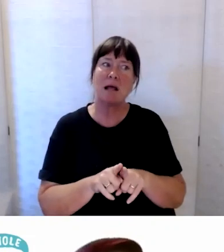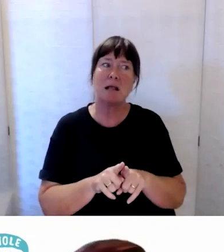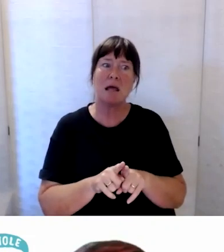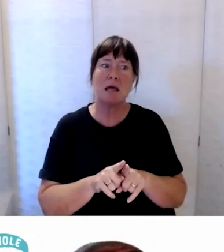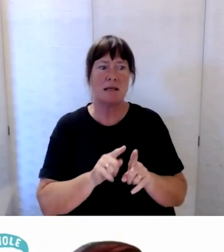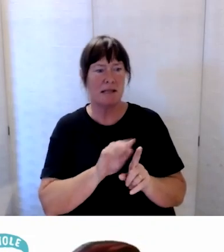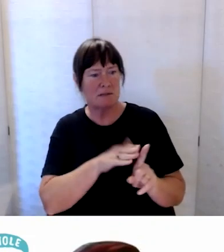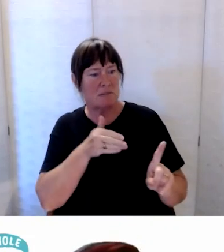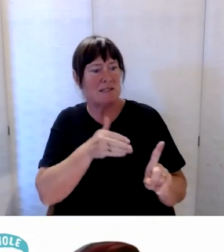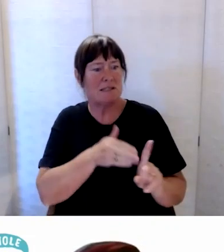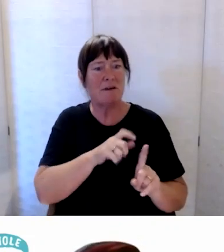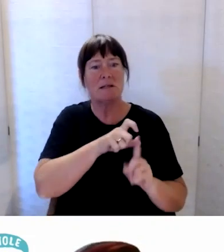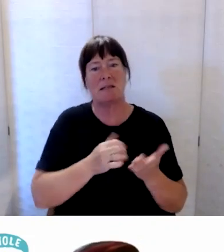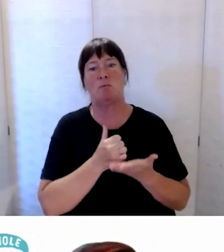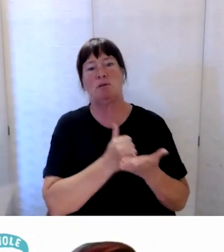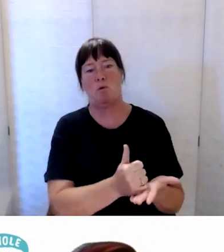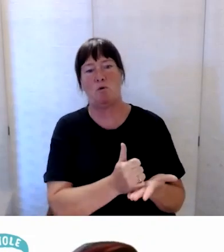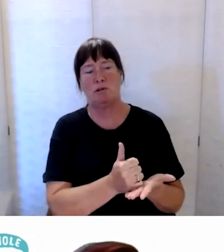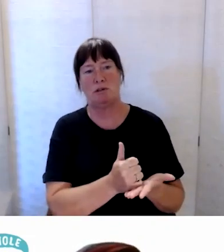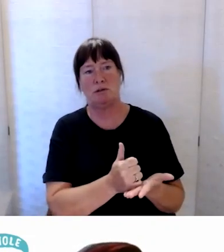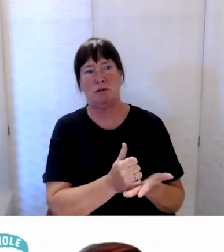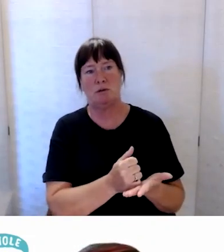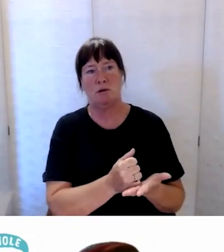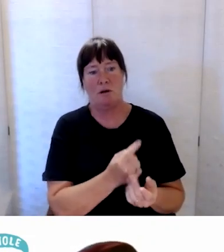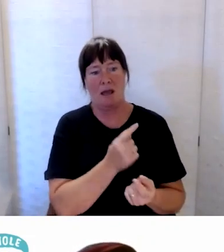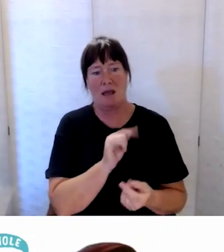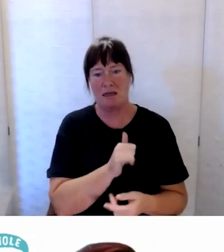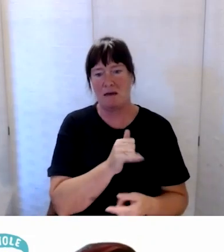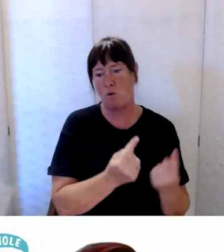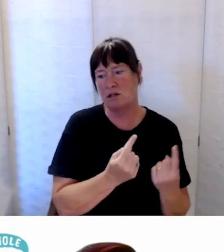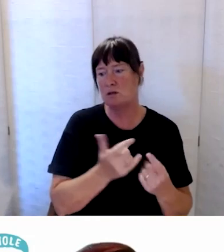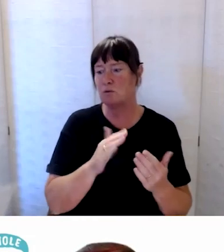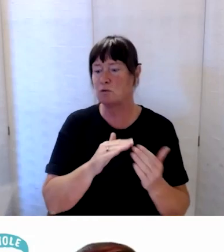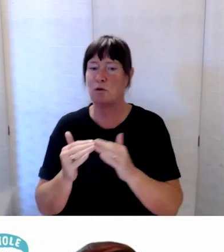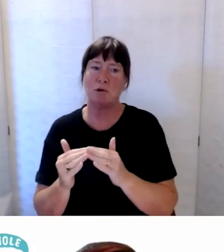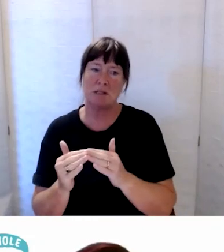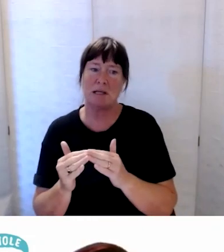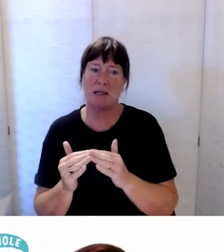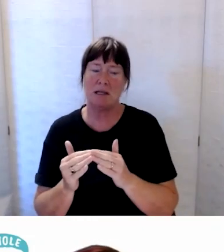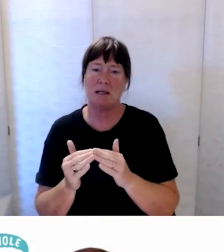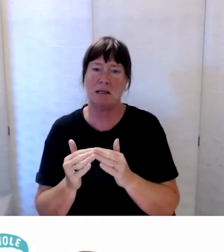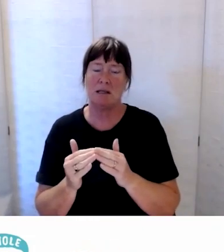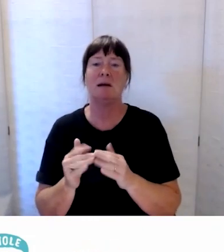supports, individuals or the community need in rebuilding after these events.